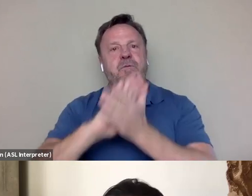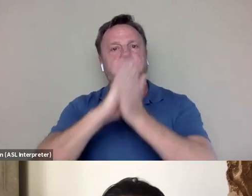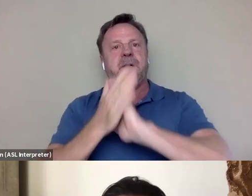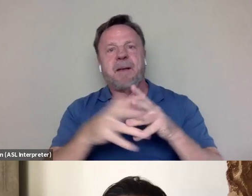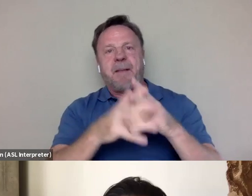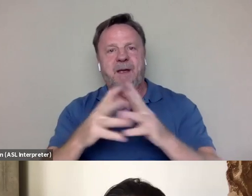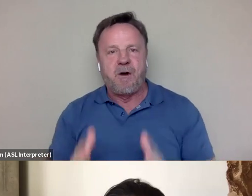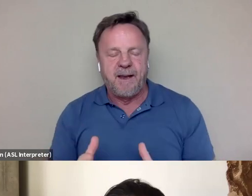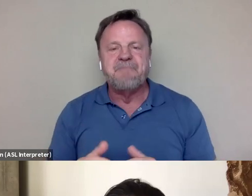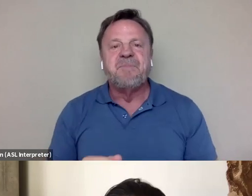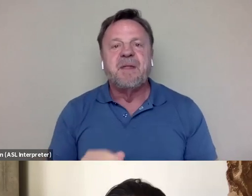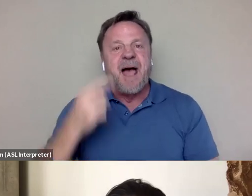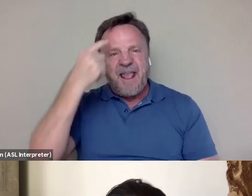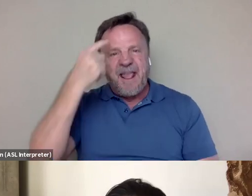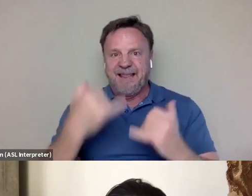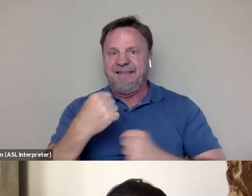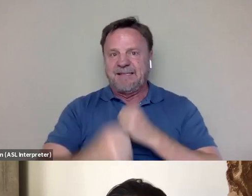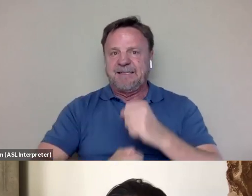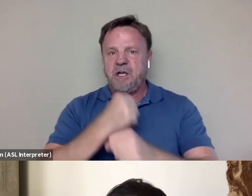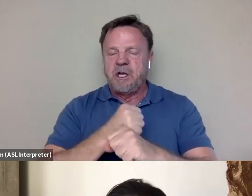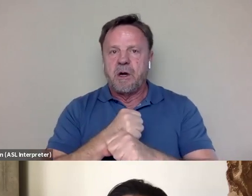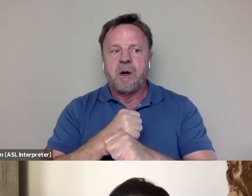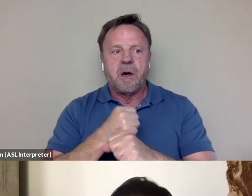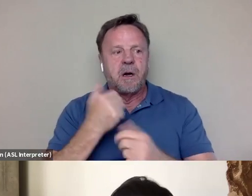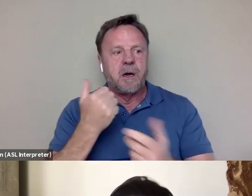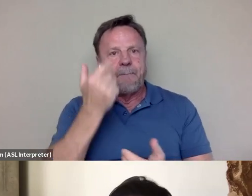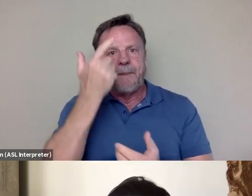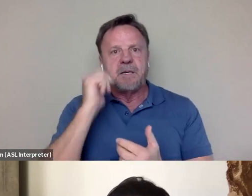I think this year, given our outgoing president,